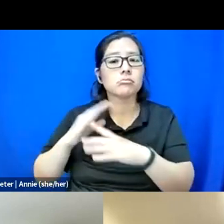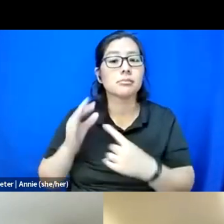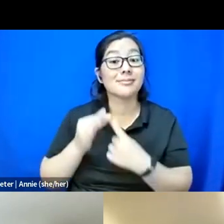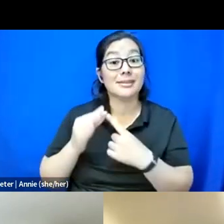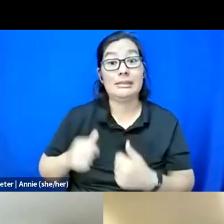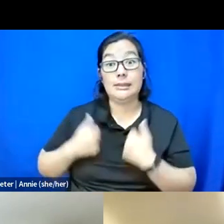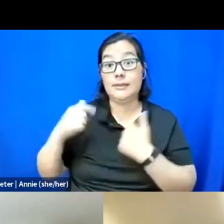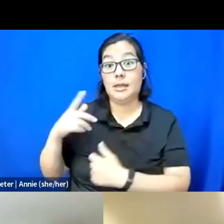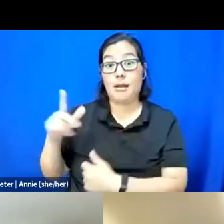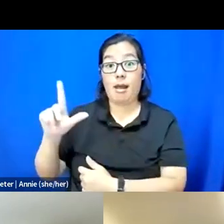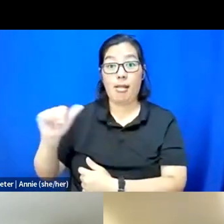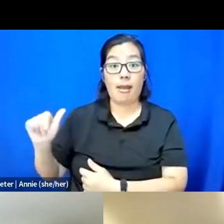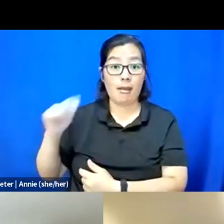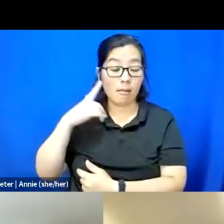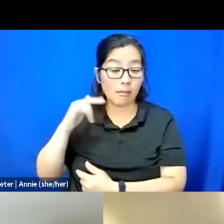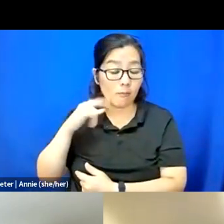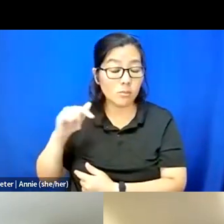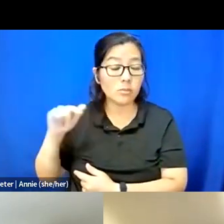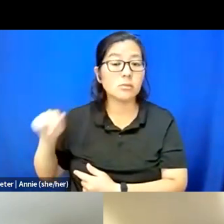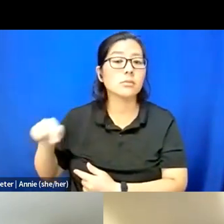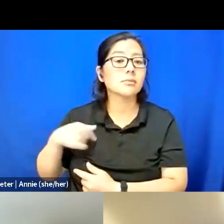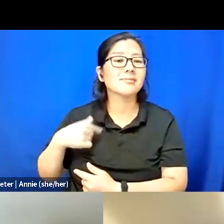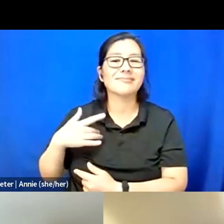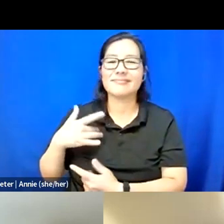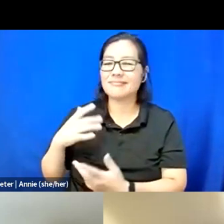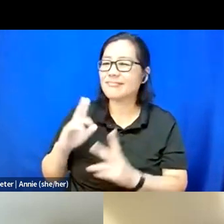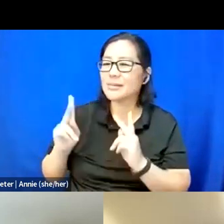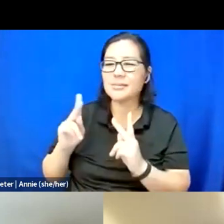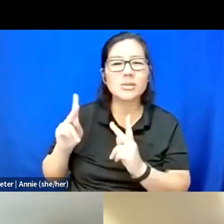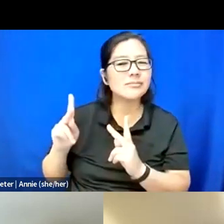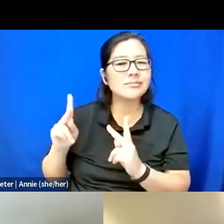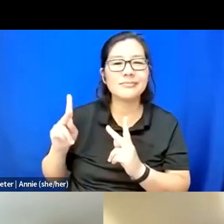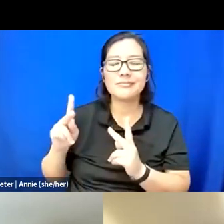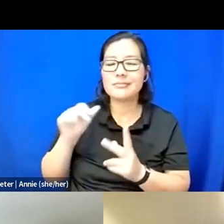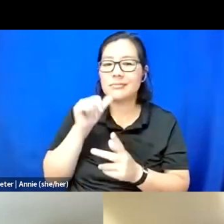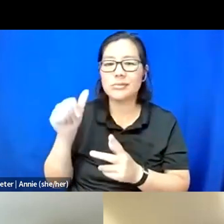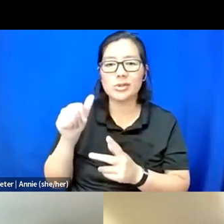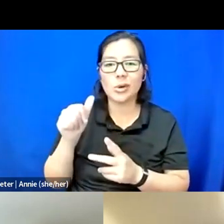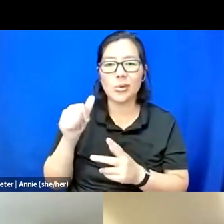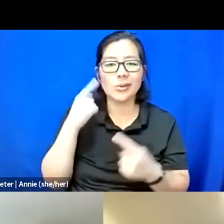that I don't feel that folks take disabled folks into account.